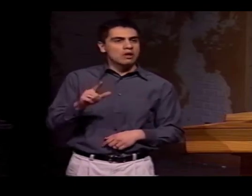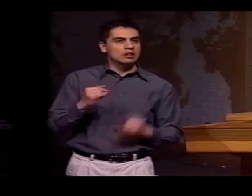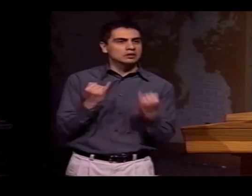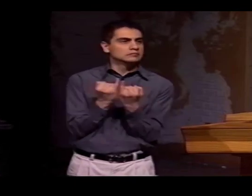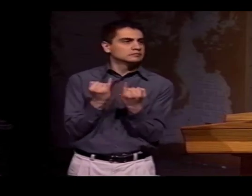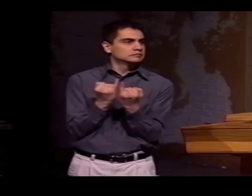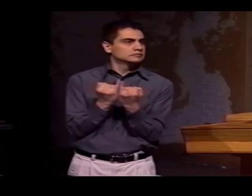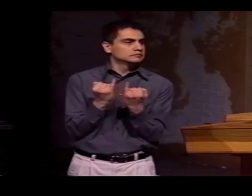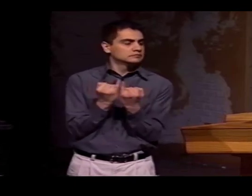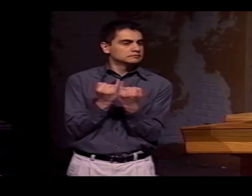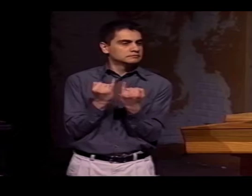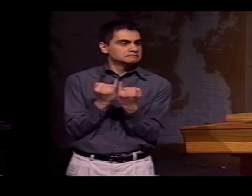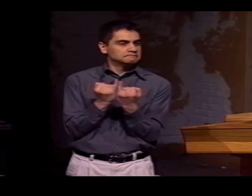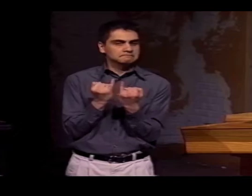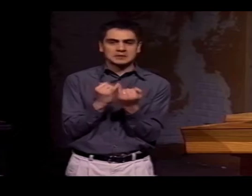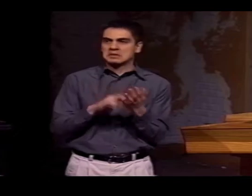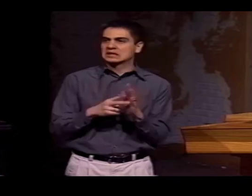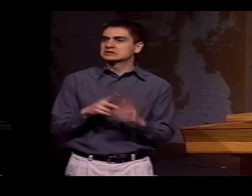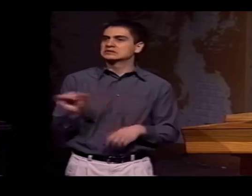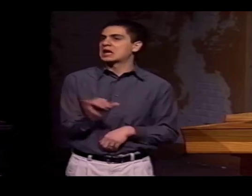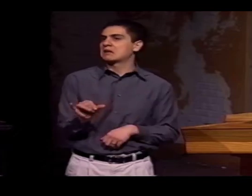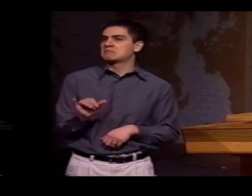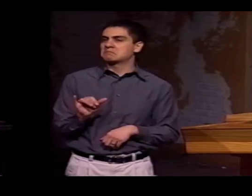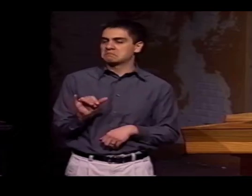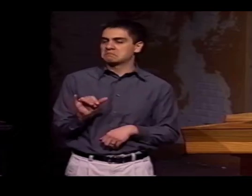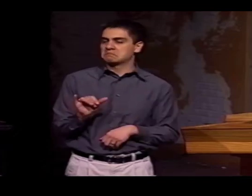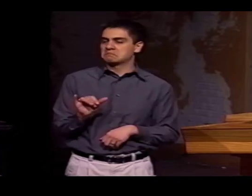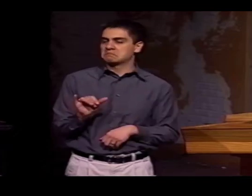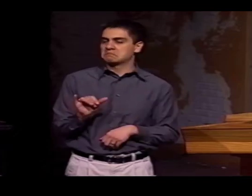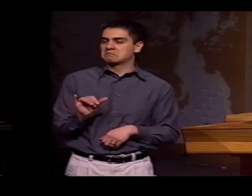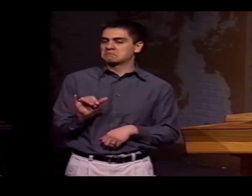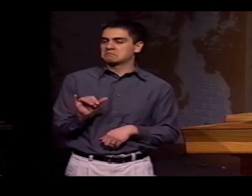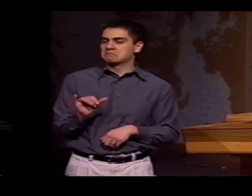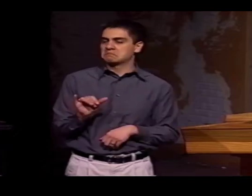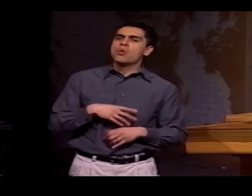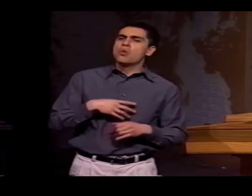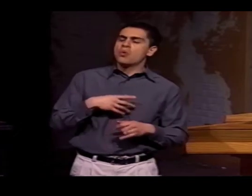YOU'LL SEE THE WORD THAT MEANS "EQUAL" ARE THE SAME.